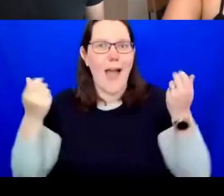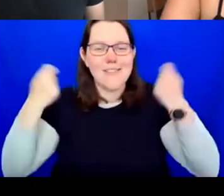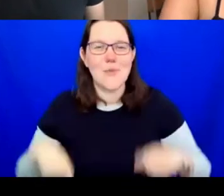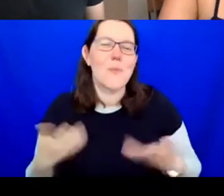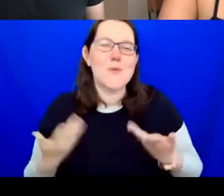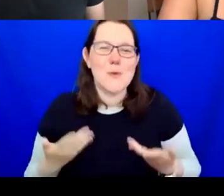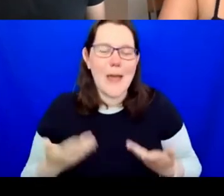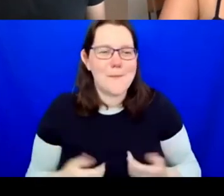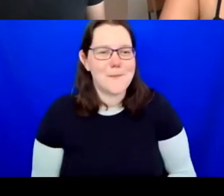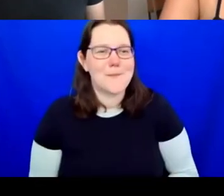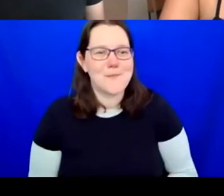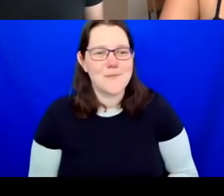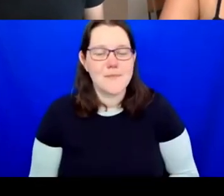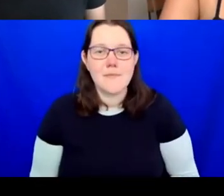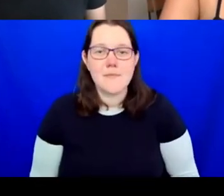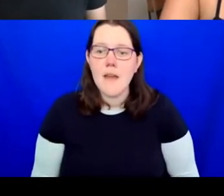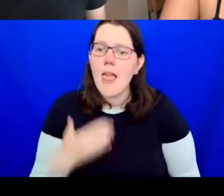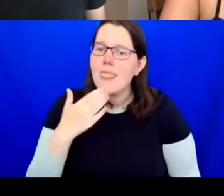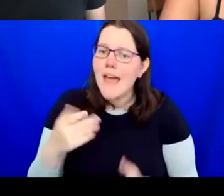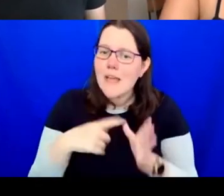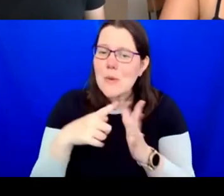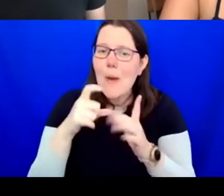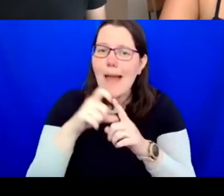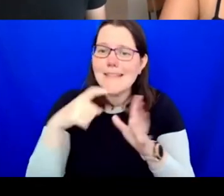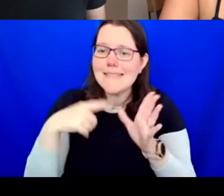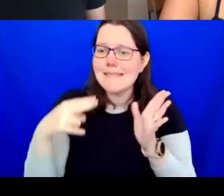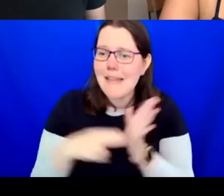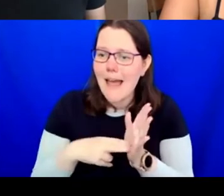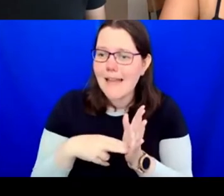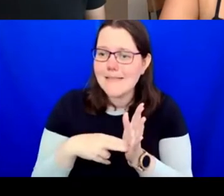I want to thank Aidan for inviting me to speak today. It's just wonderful to be able